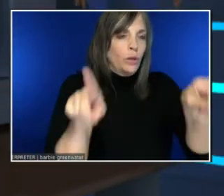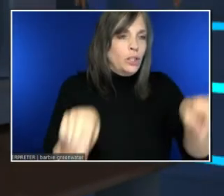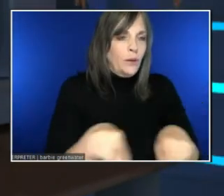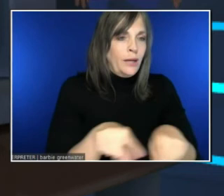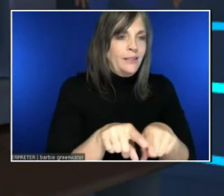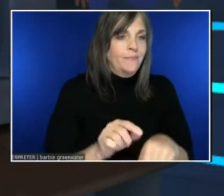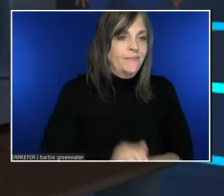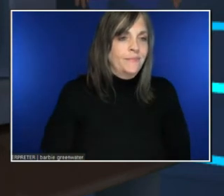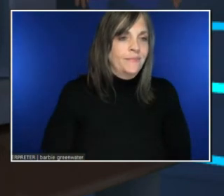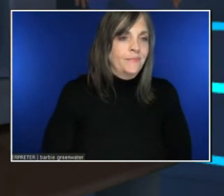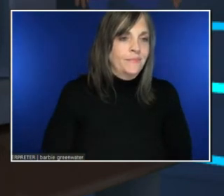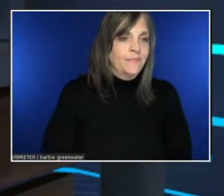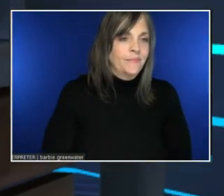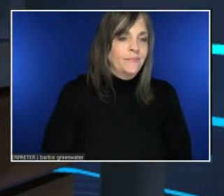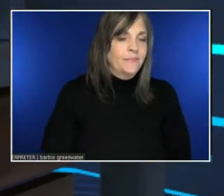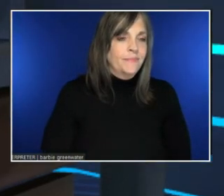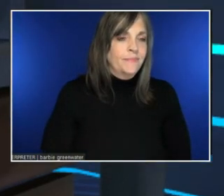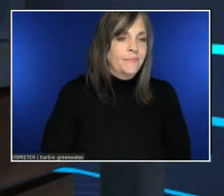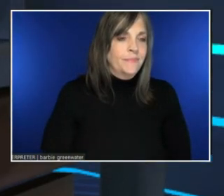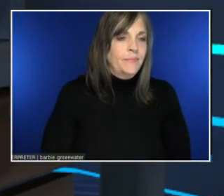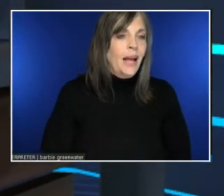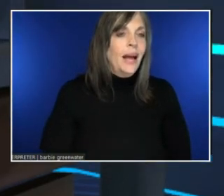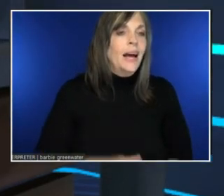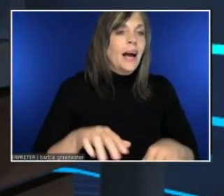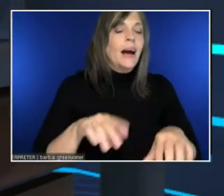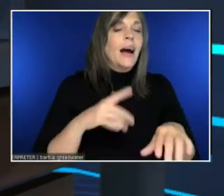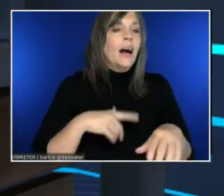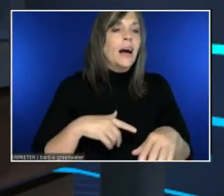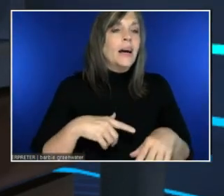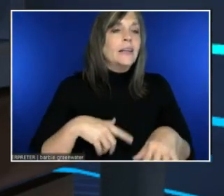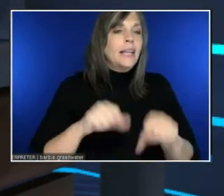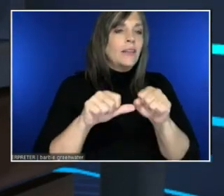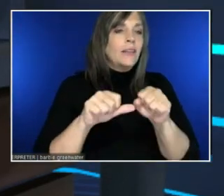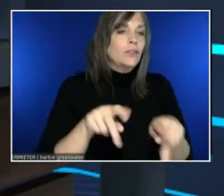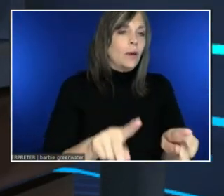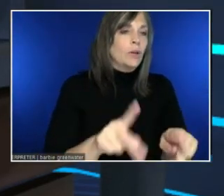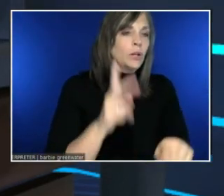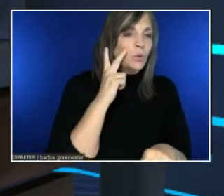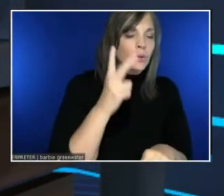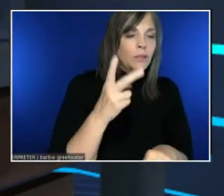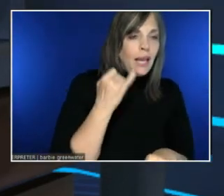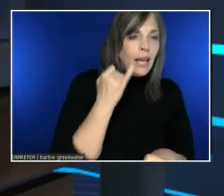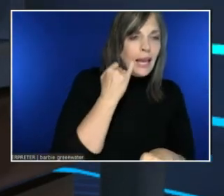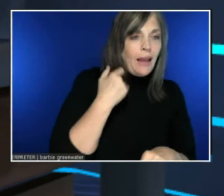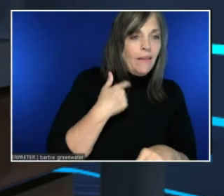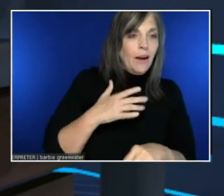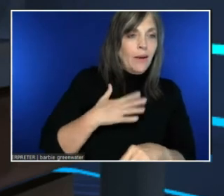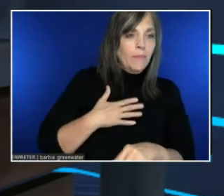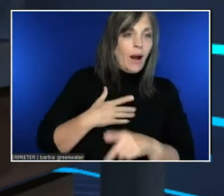I see your text. Your Japanese text was translated into English.